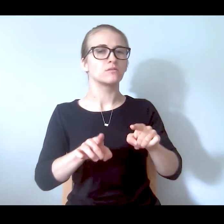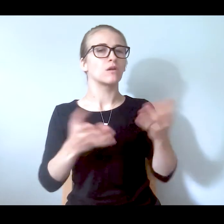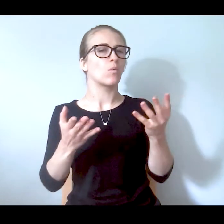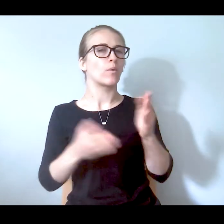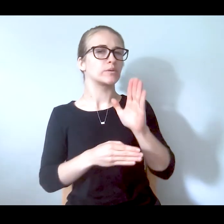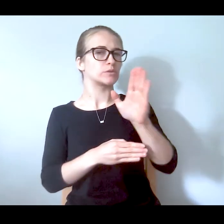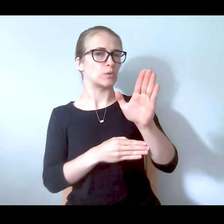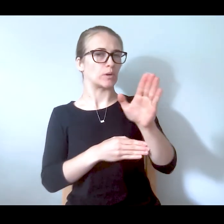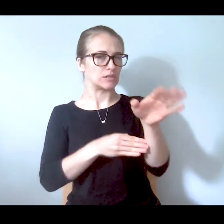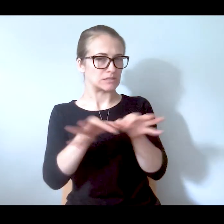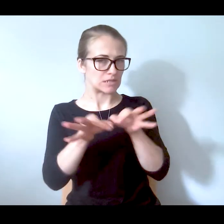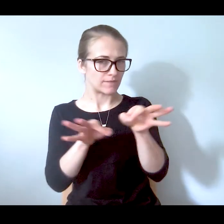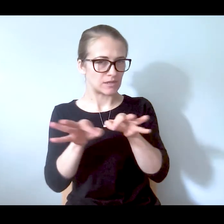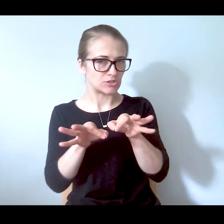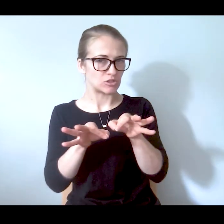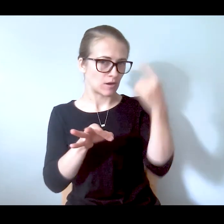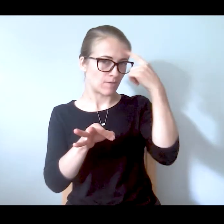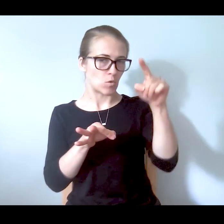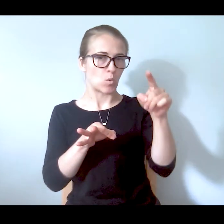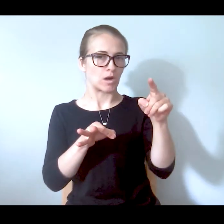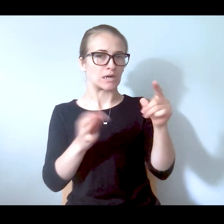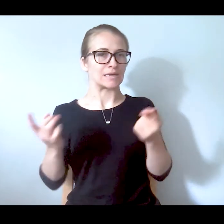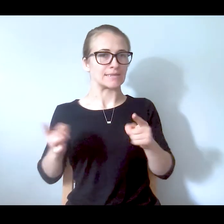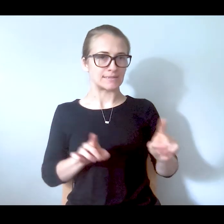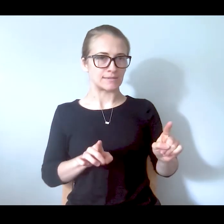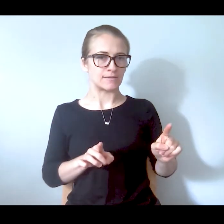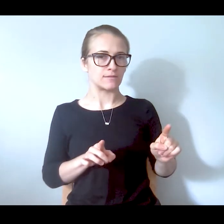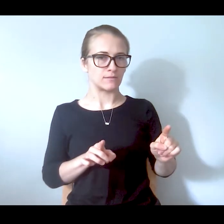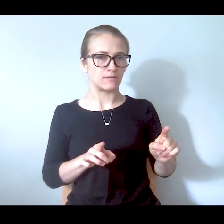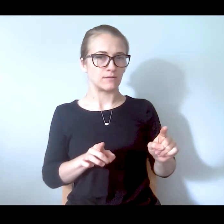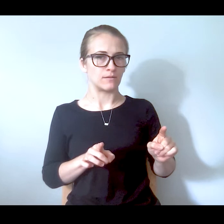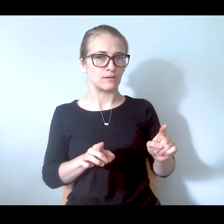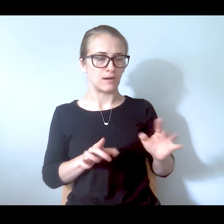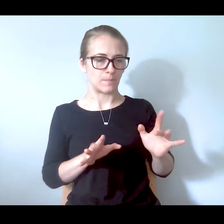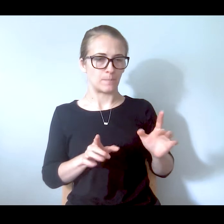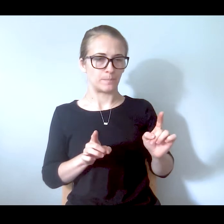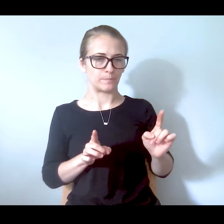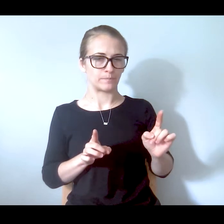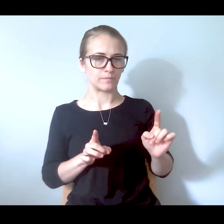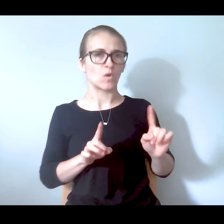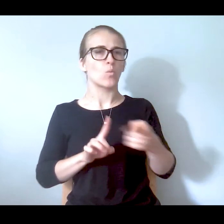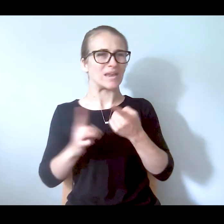definition for when an incident was going to rise to